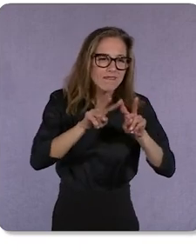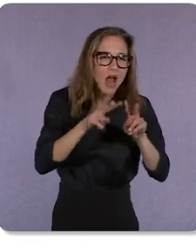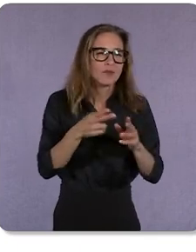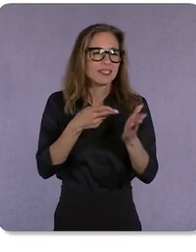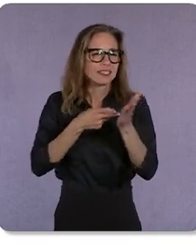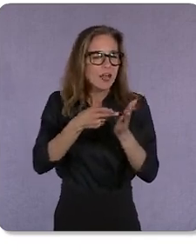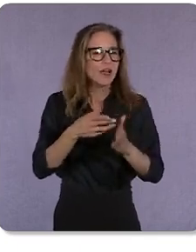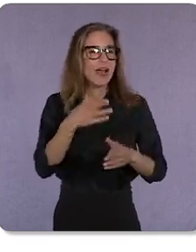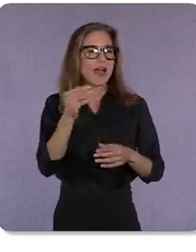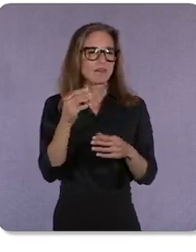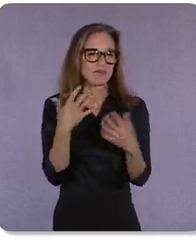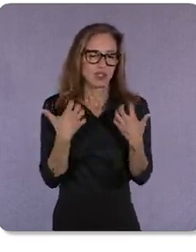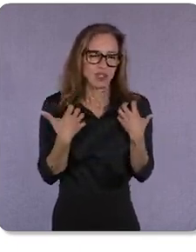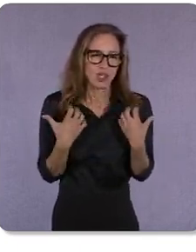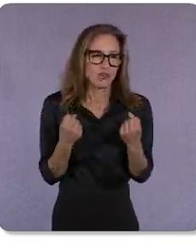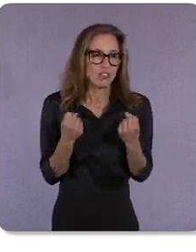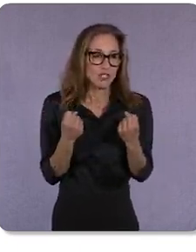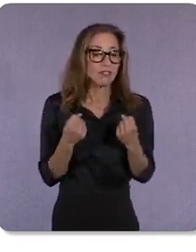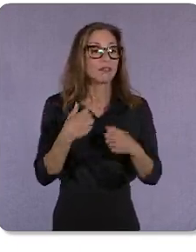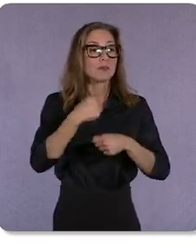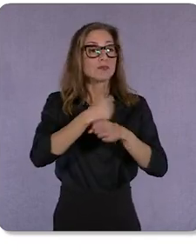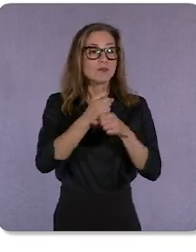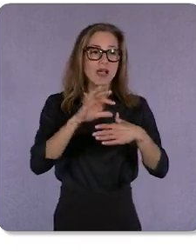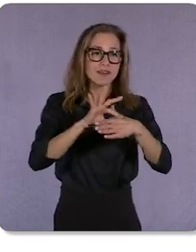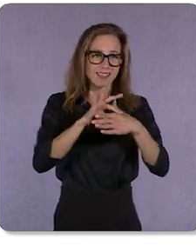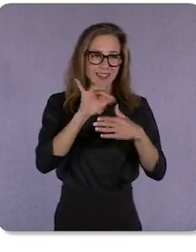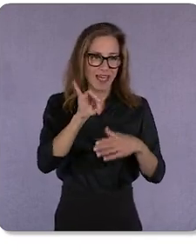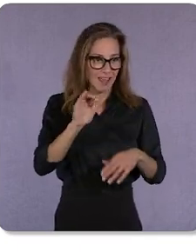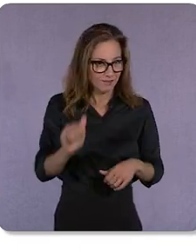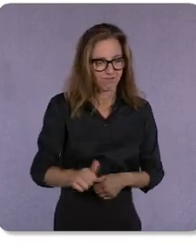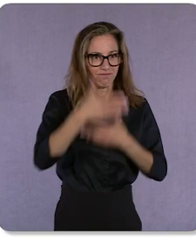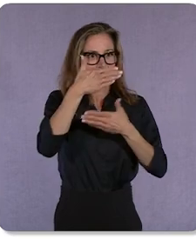produce content and get in front of the right audience in a way that feels tailored to them